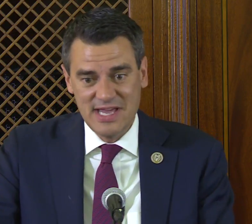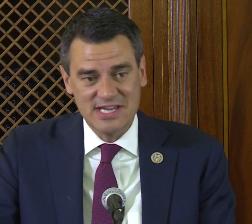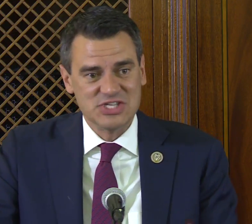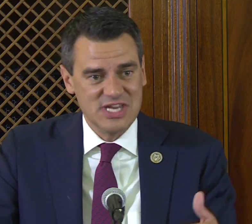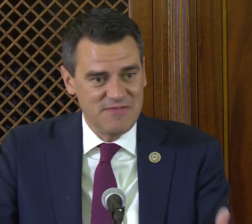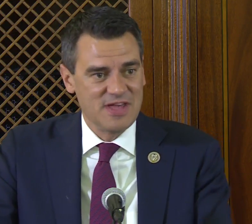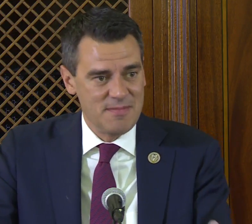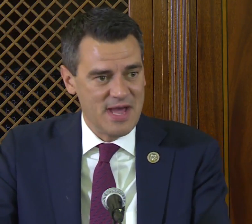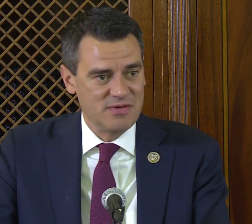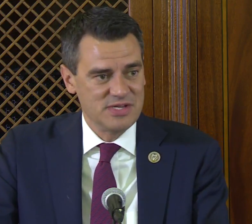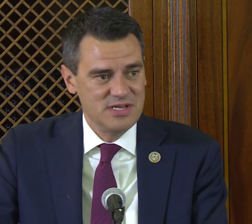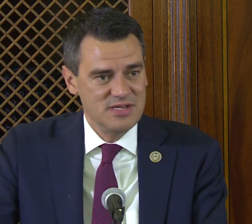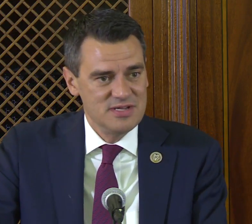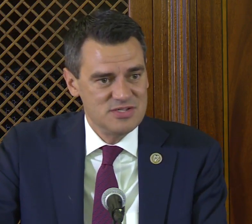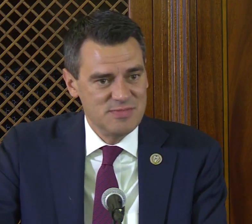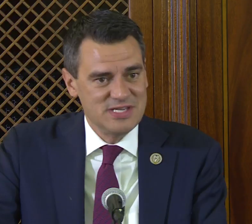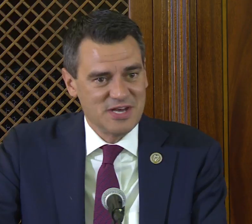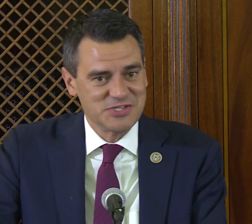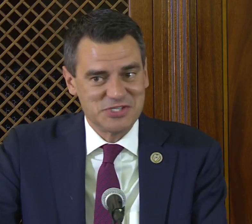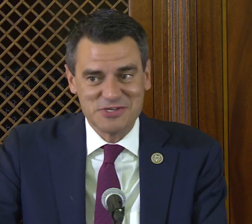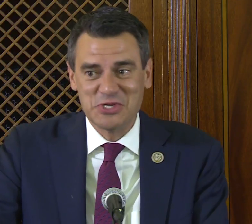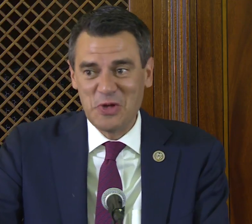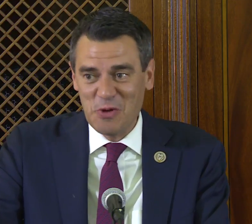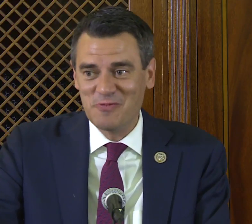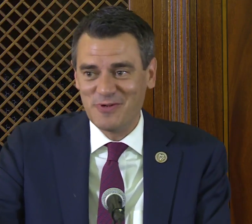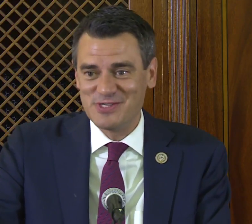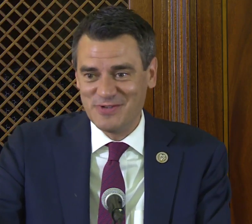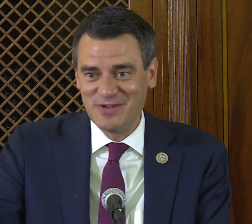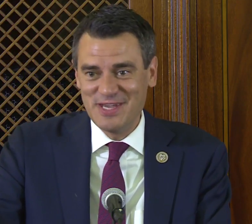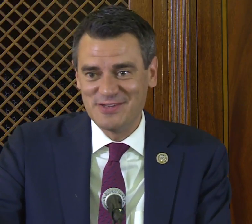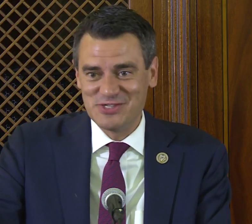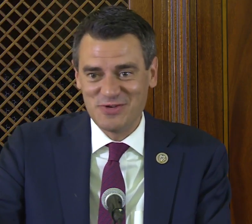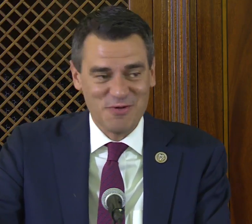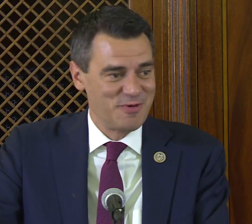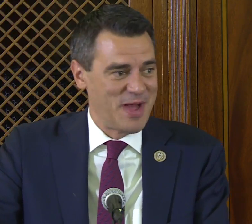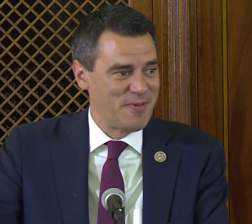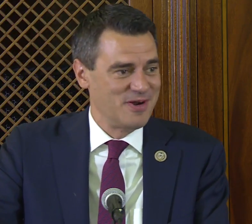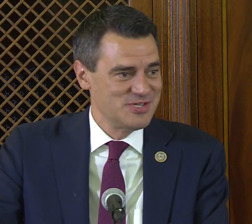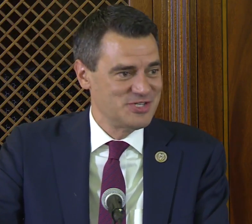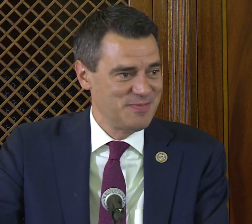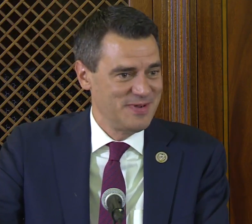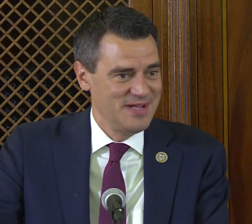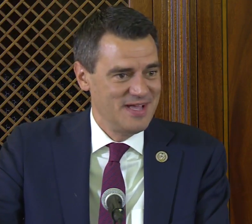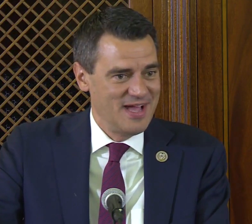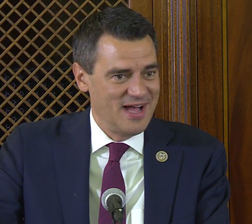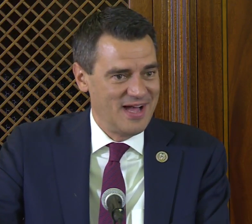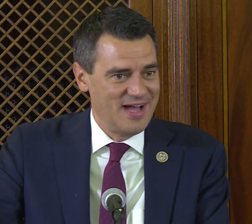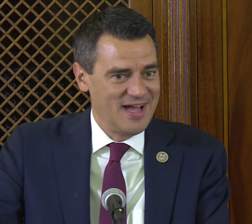in a significant amount to me tells us that there's still hope for civility. There's still hope for bipartisanship,